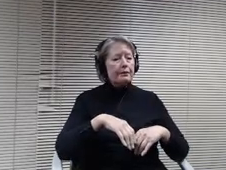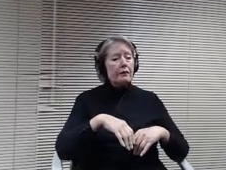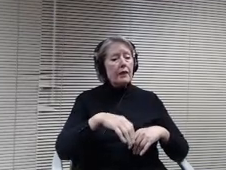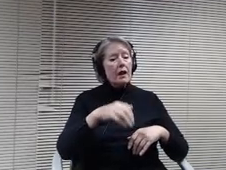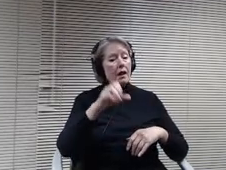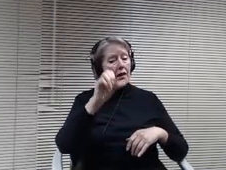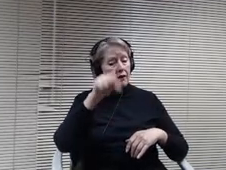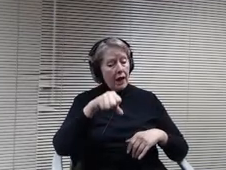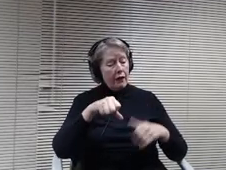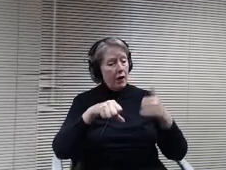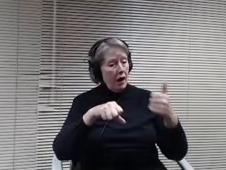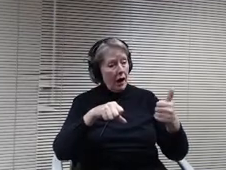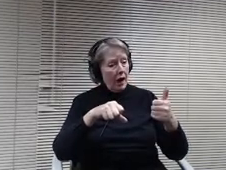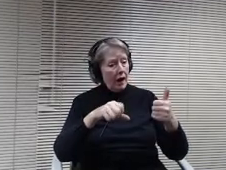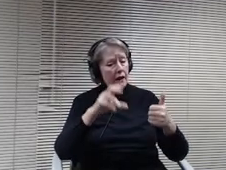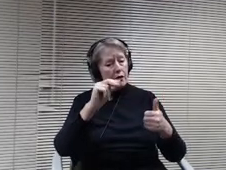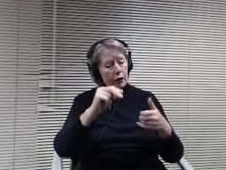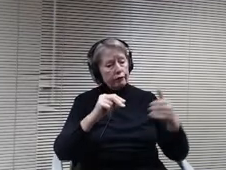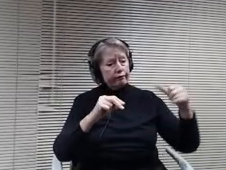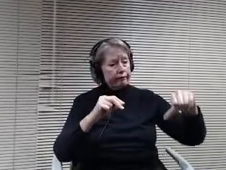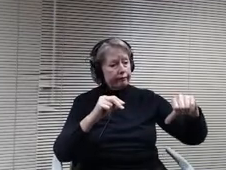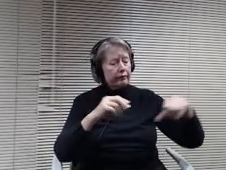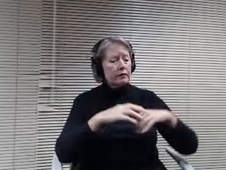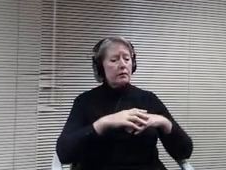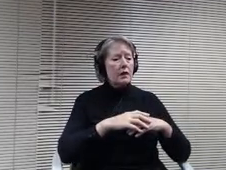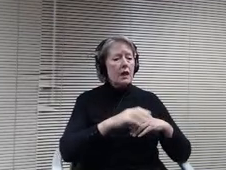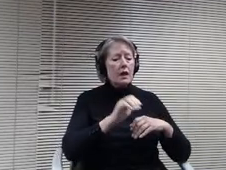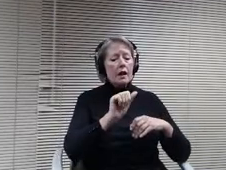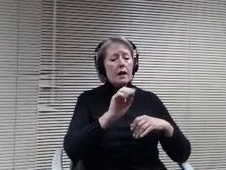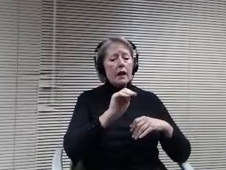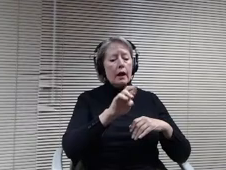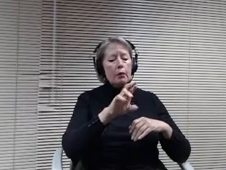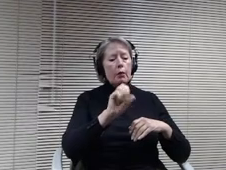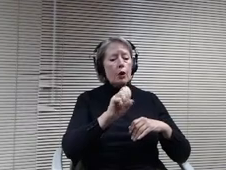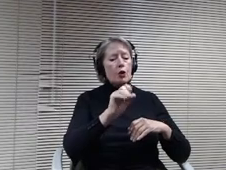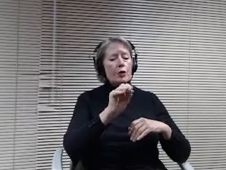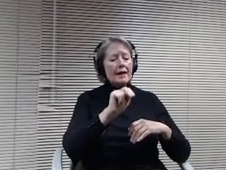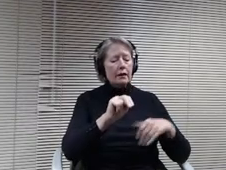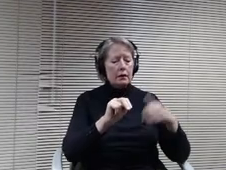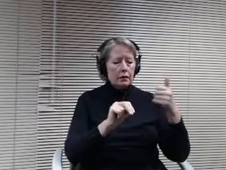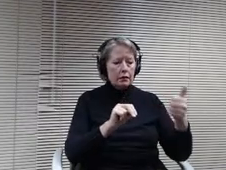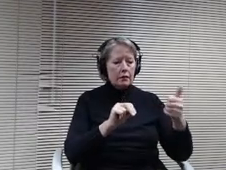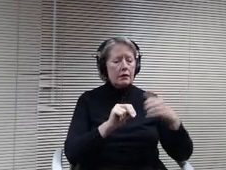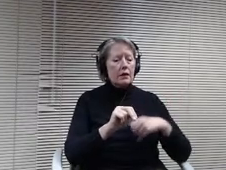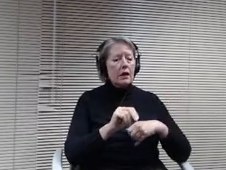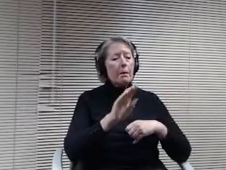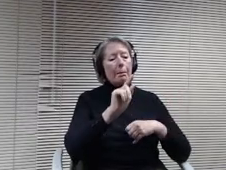nay board member Ambrose and I board Member Becker. I boardmember Holcomb.